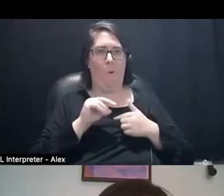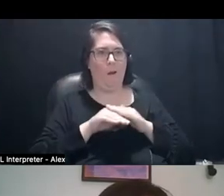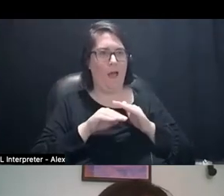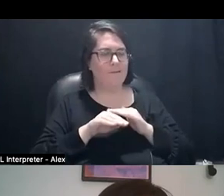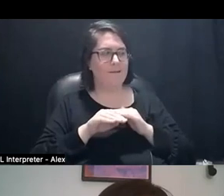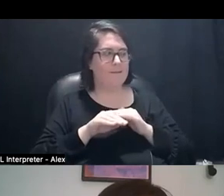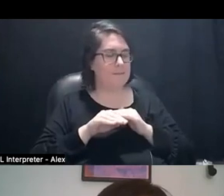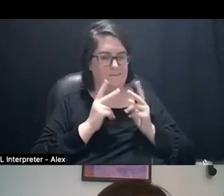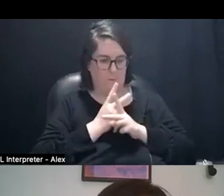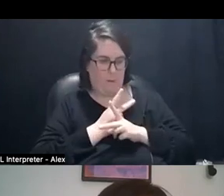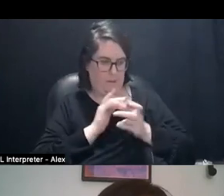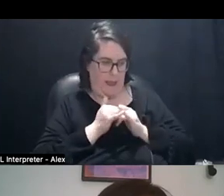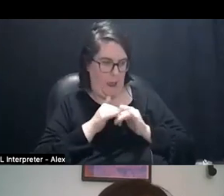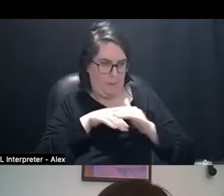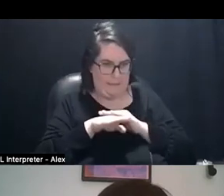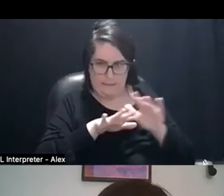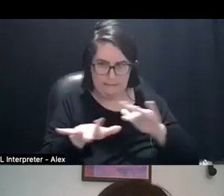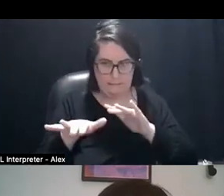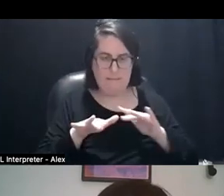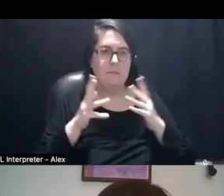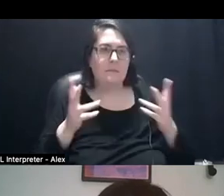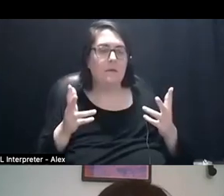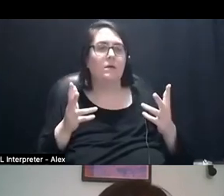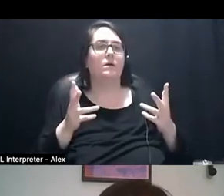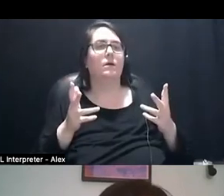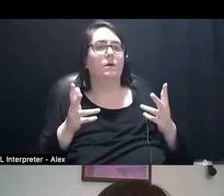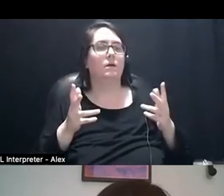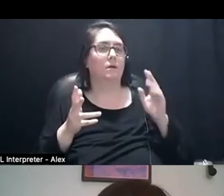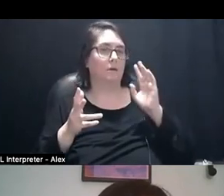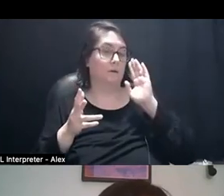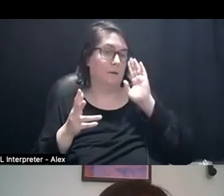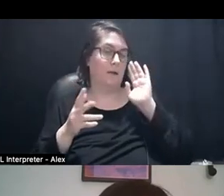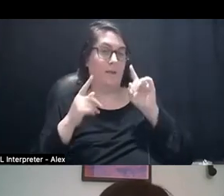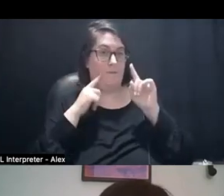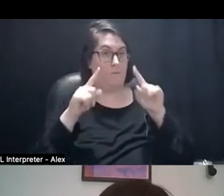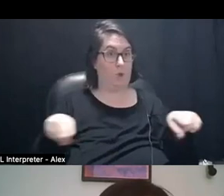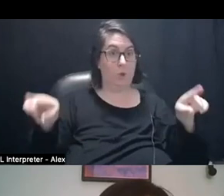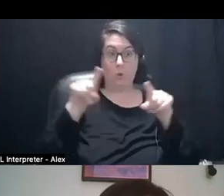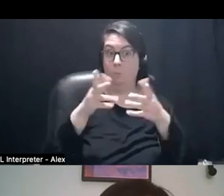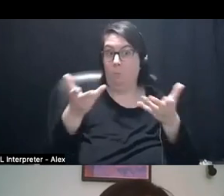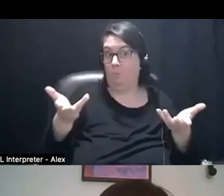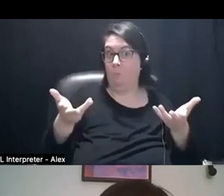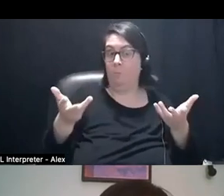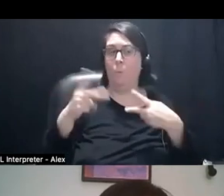to be able to be in the space and do things. And I'm wondering for all of you what kind of negotiations,